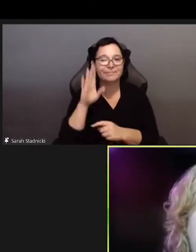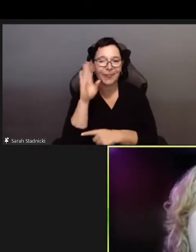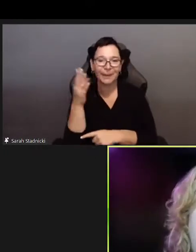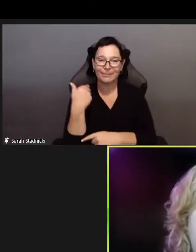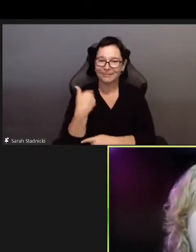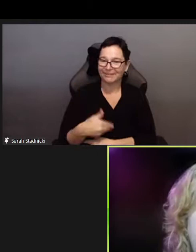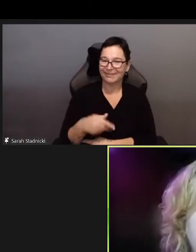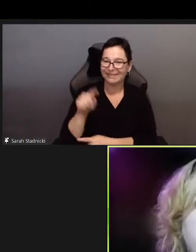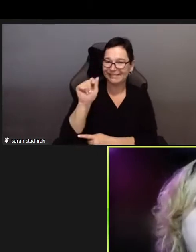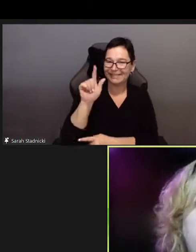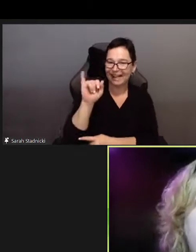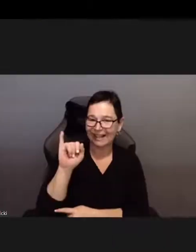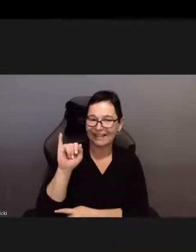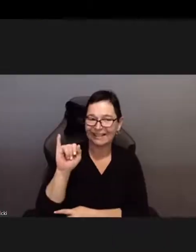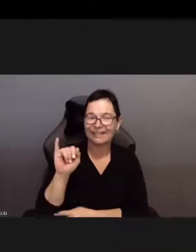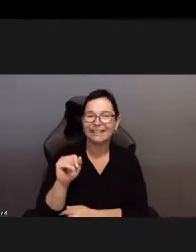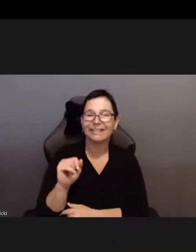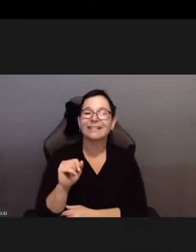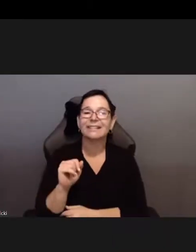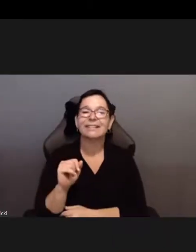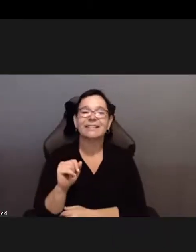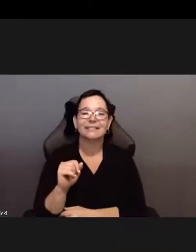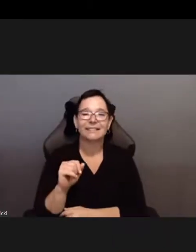They will now give directions on how to ask questions during the discussion portion.